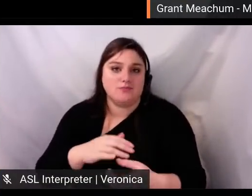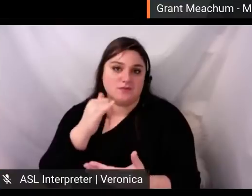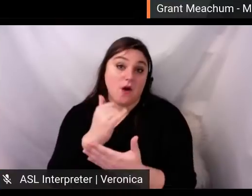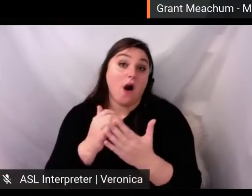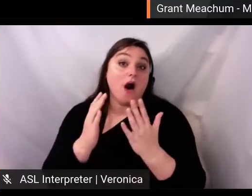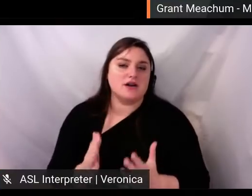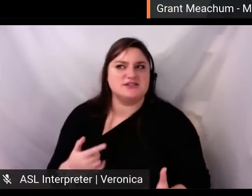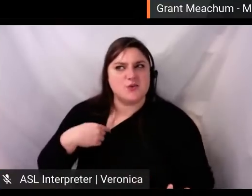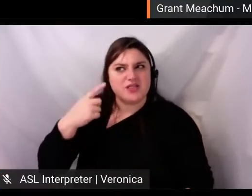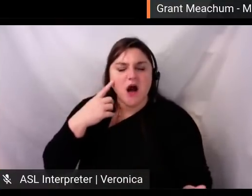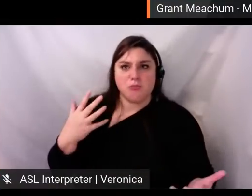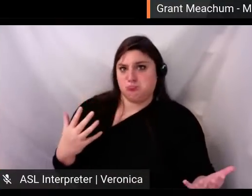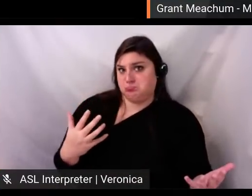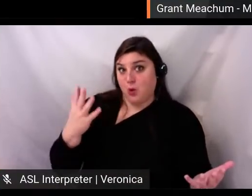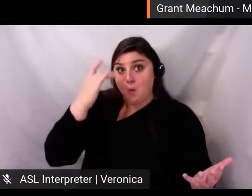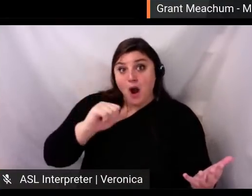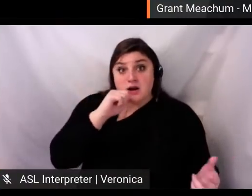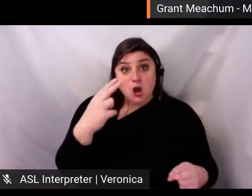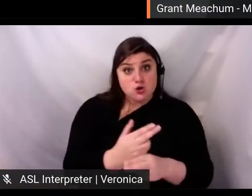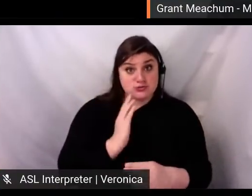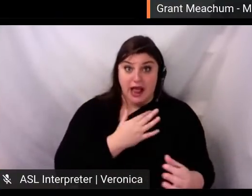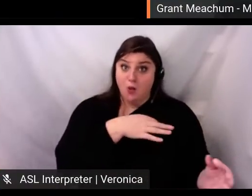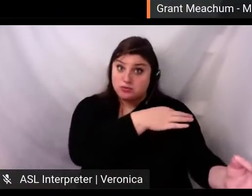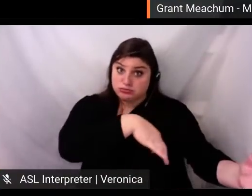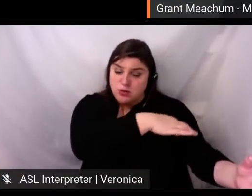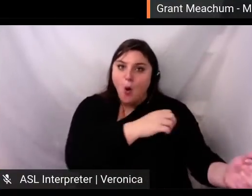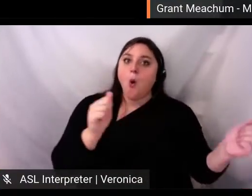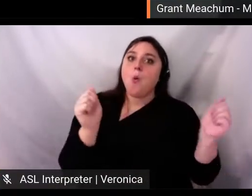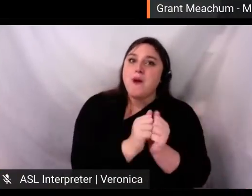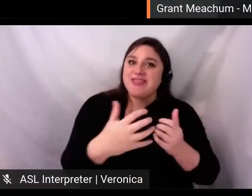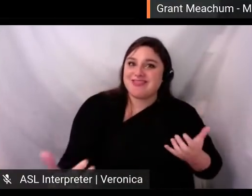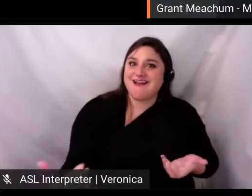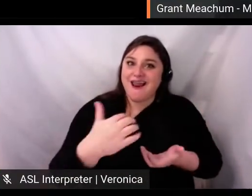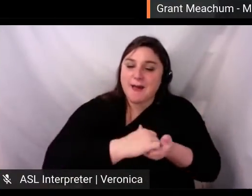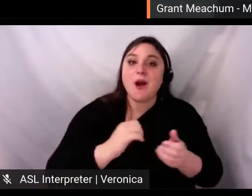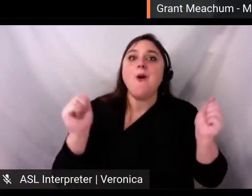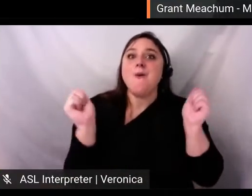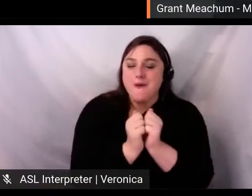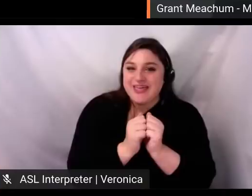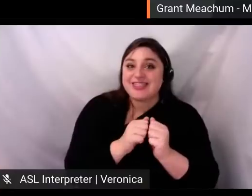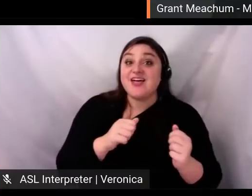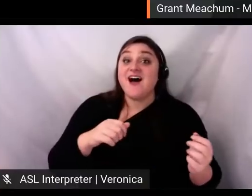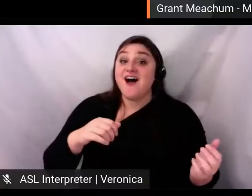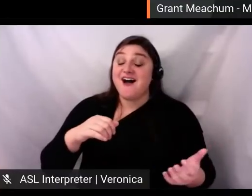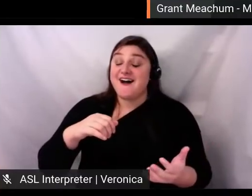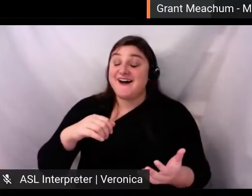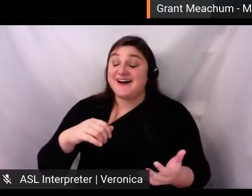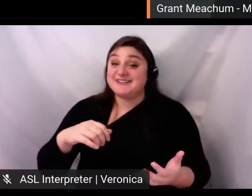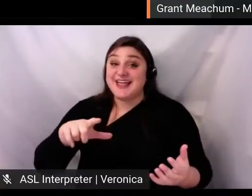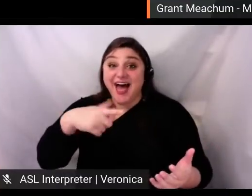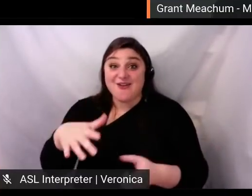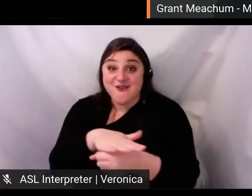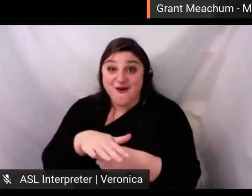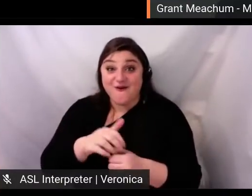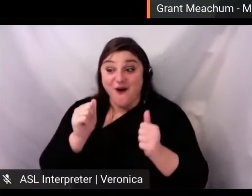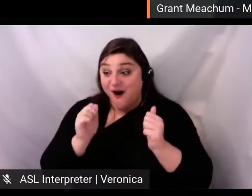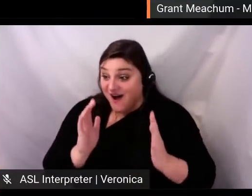big splashy crossover. Now our highest profile partner is the rapper, Dessa. We've done six performances together, we've released a new album together